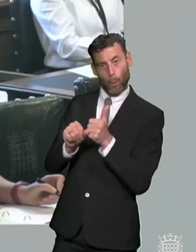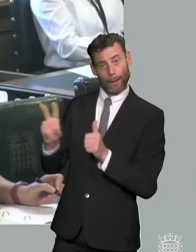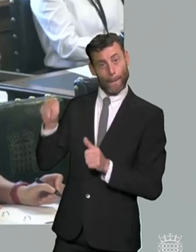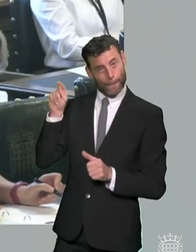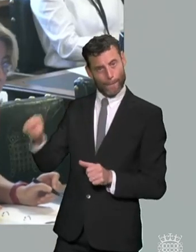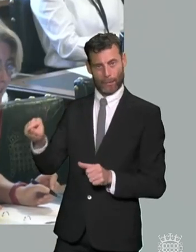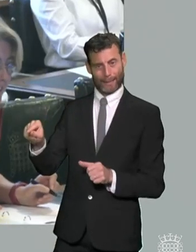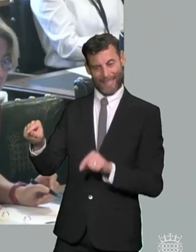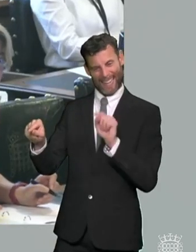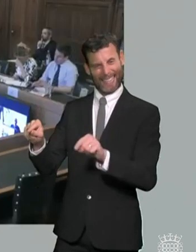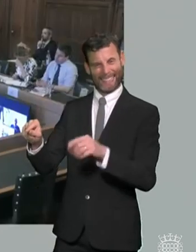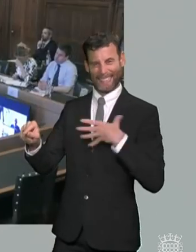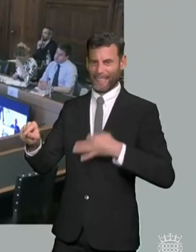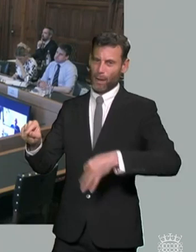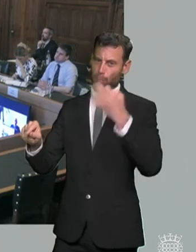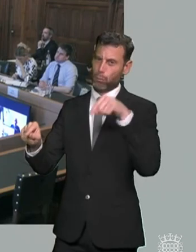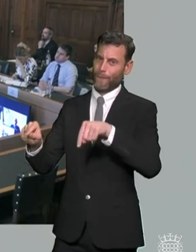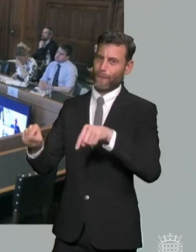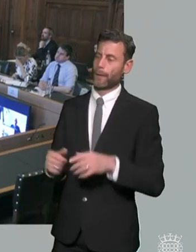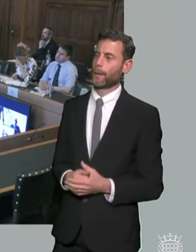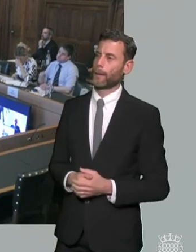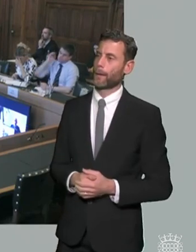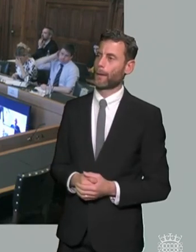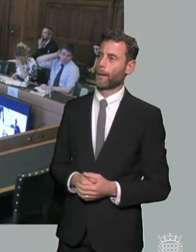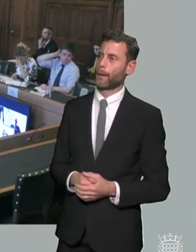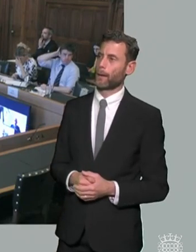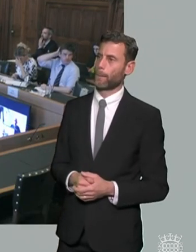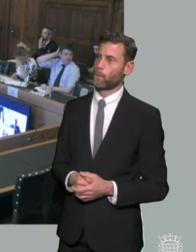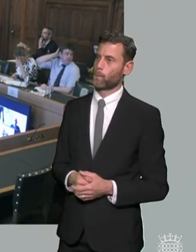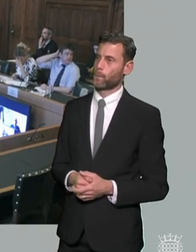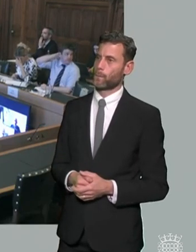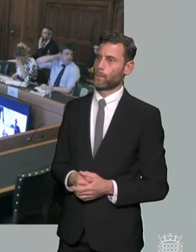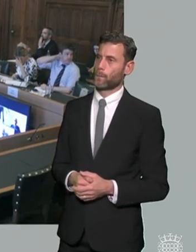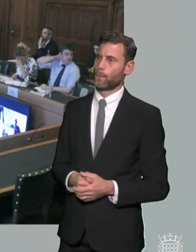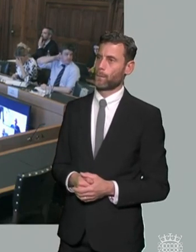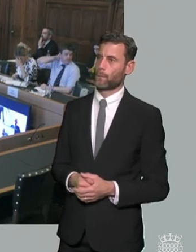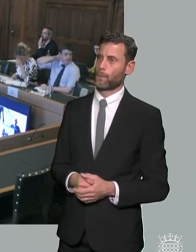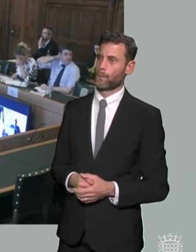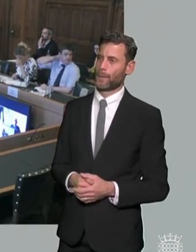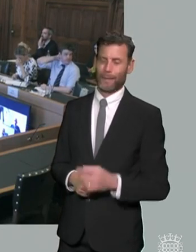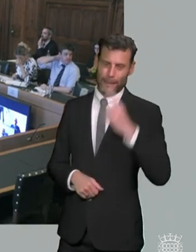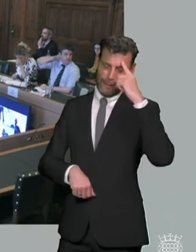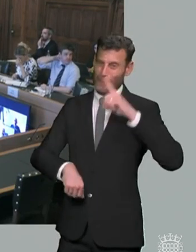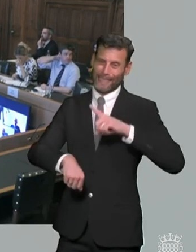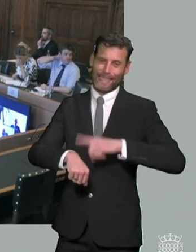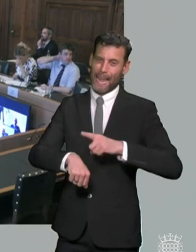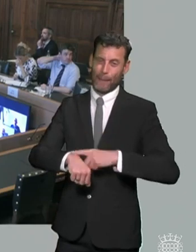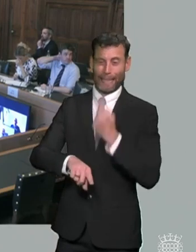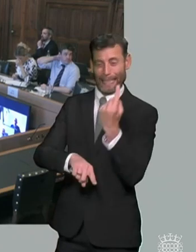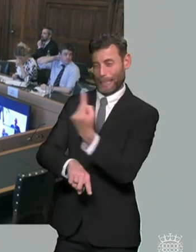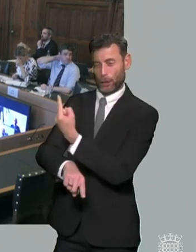who wants to go next maybe maybe we don't ask every witness every answer but carry on